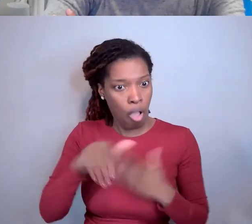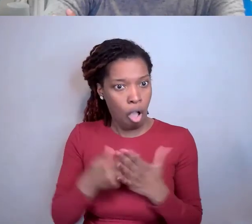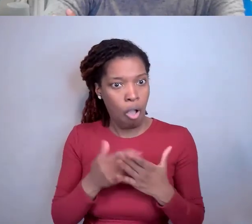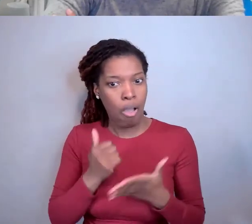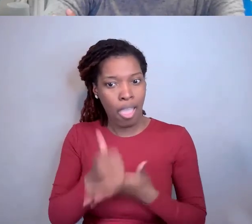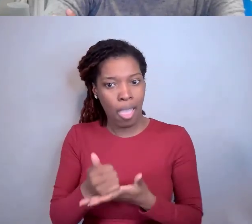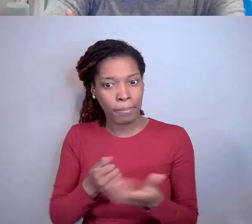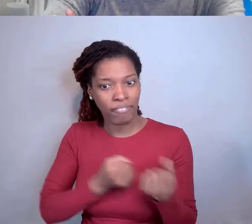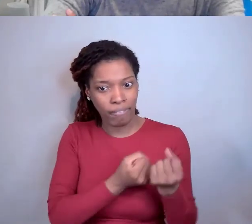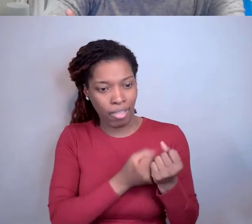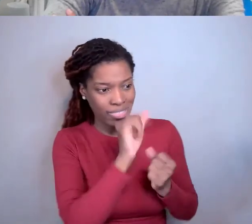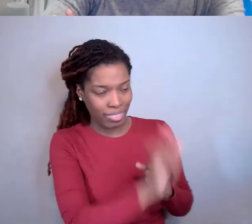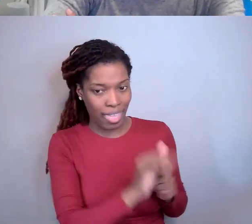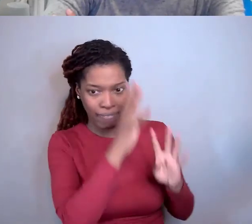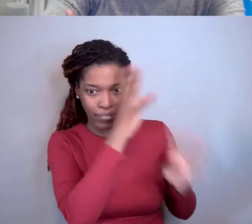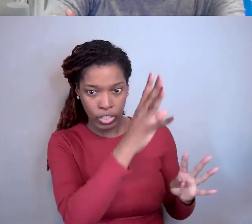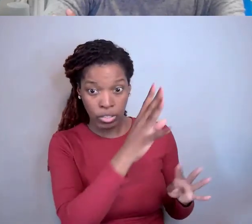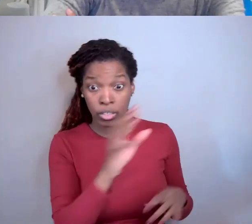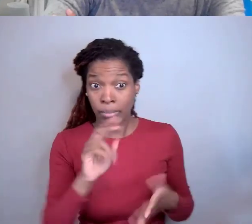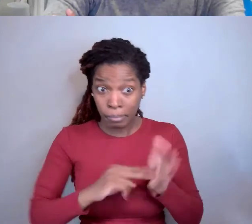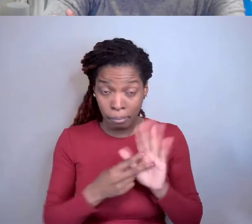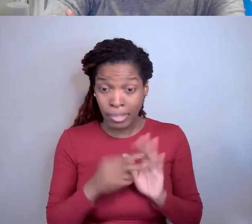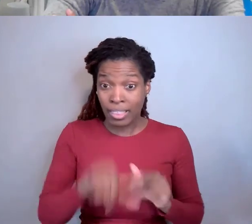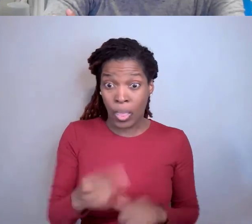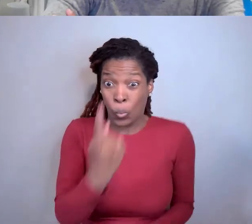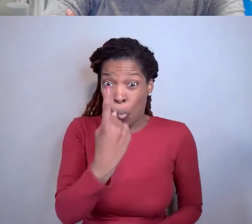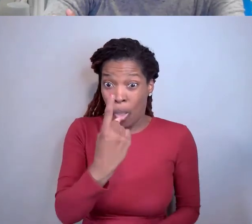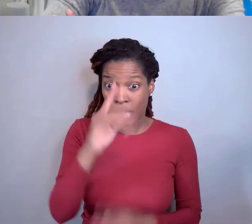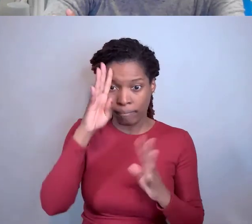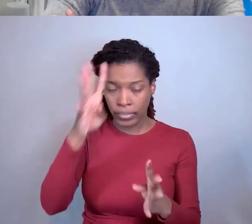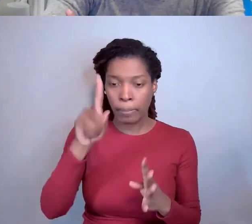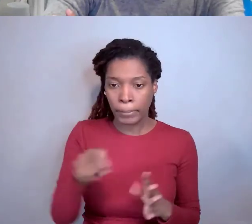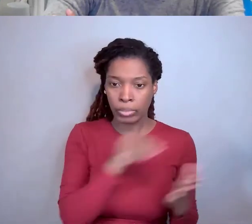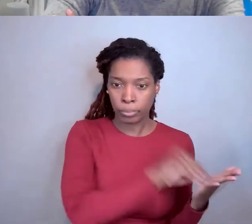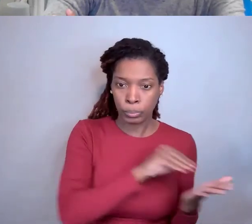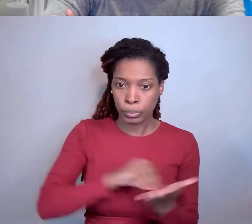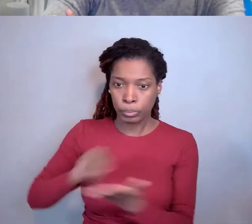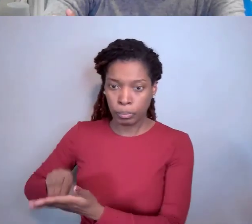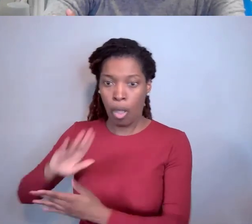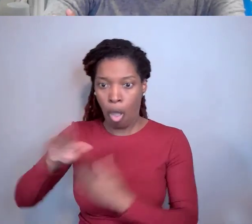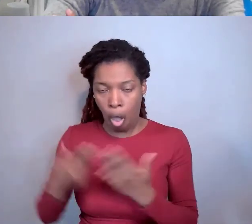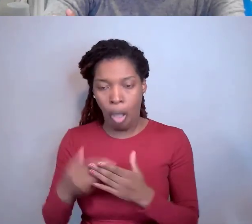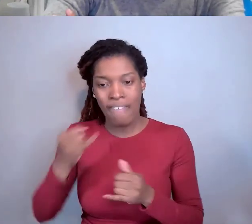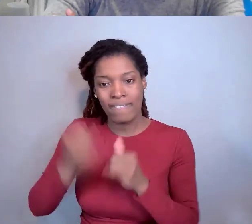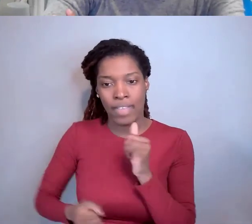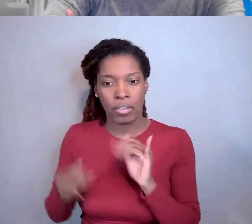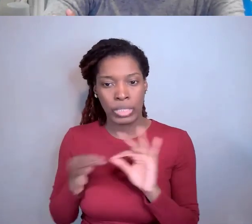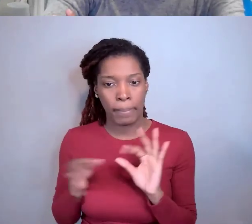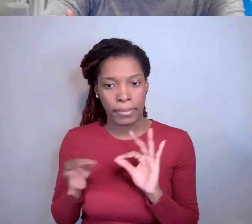on each final invention statement for each award whereas, conversely, in iEdison,